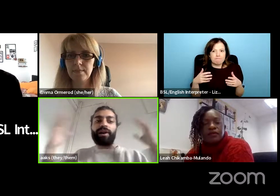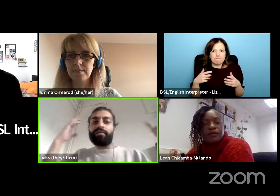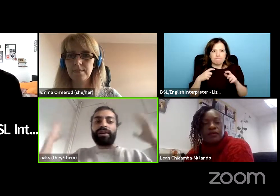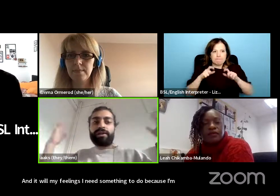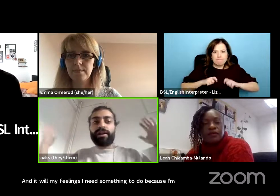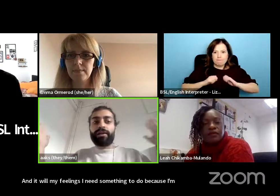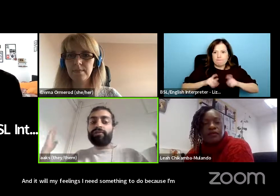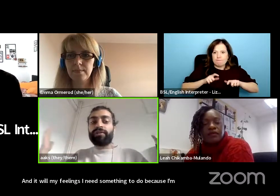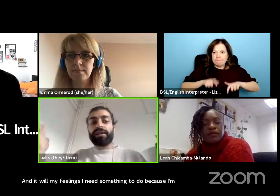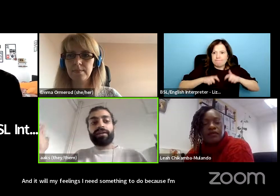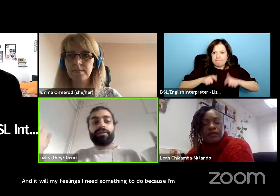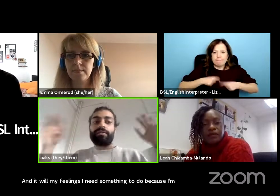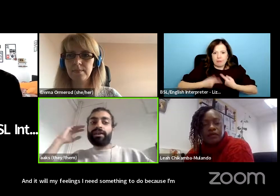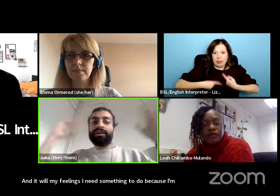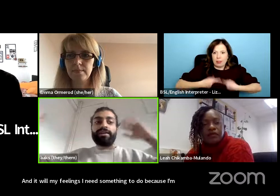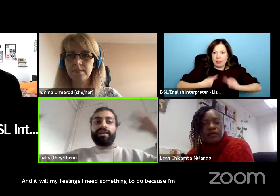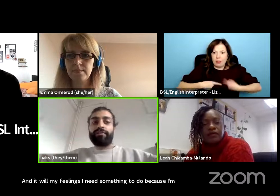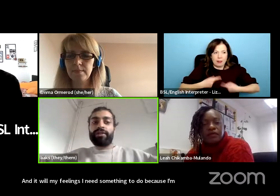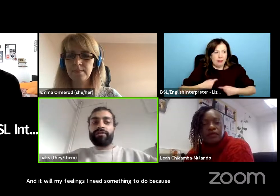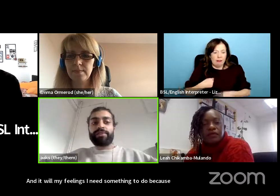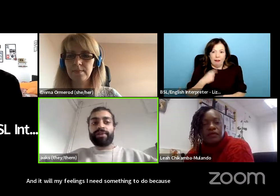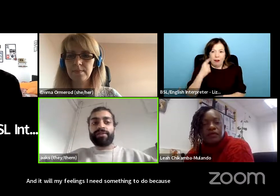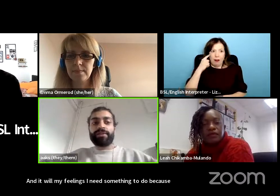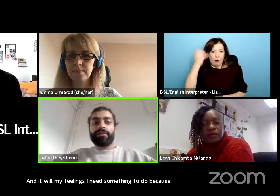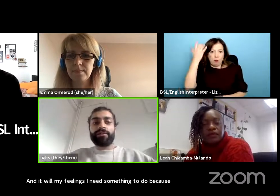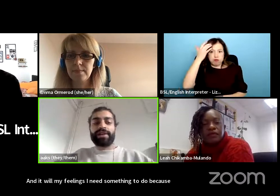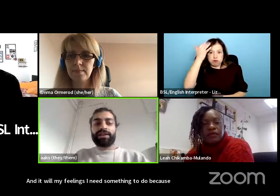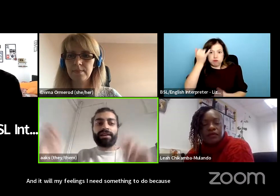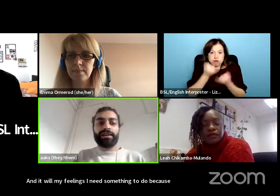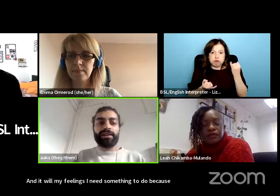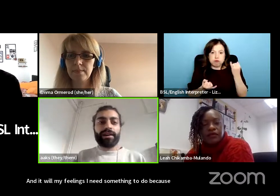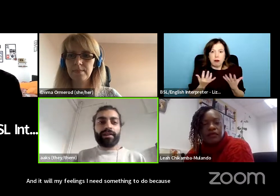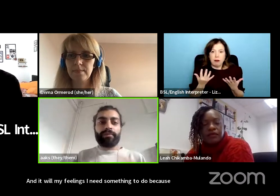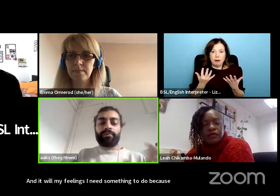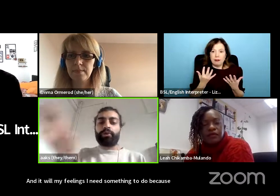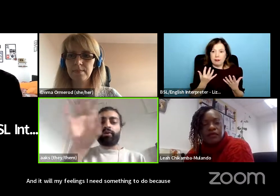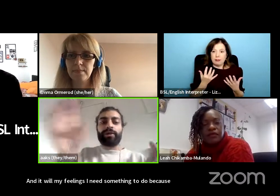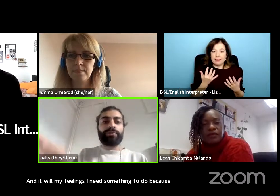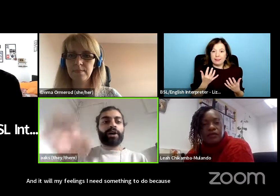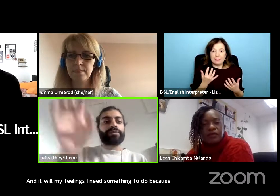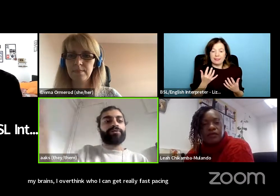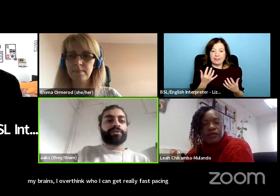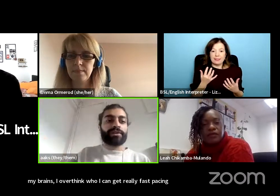brains i overthink or i can get really fast-pacing thoughts and actually pouring people cups of water